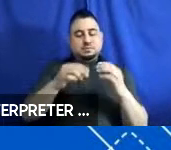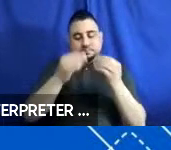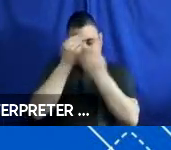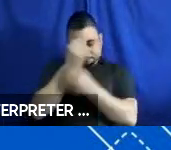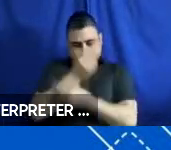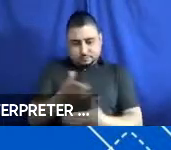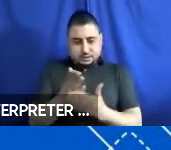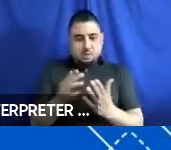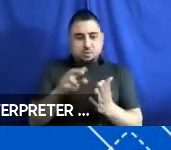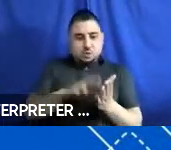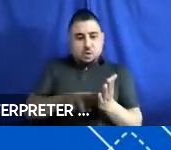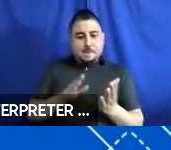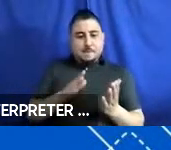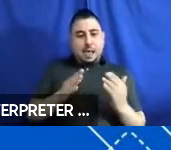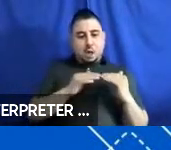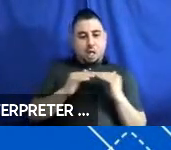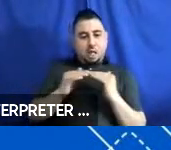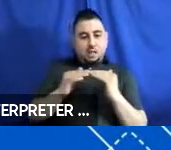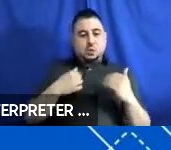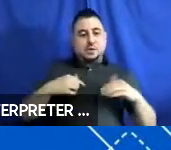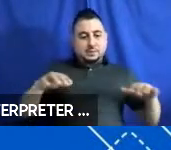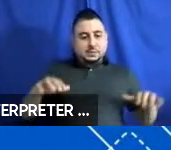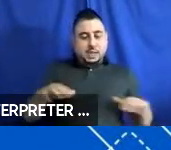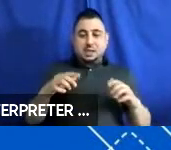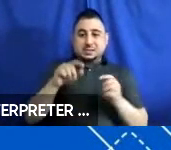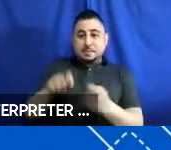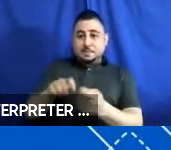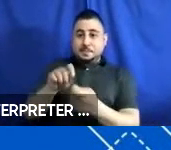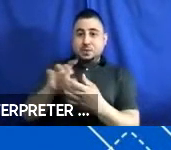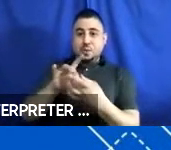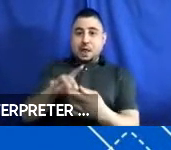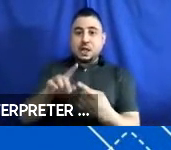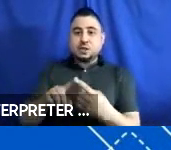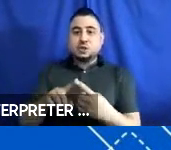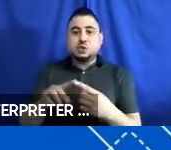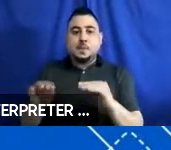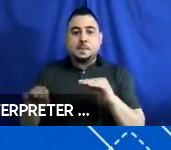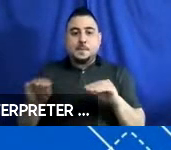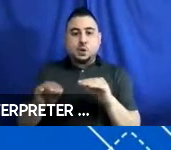research my colleagues and I have conducted, specifically related to maneuvering and securement